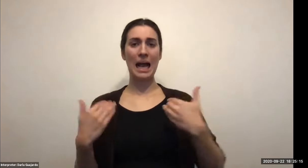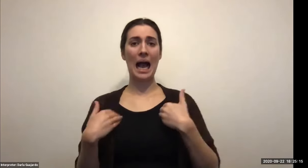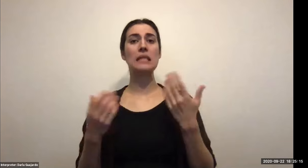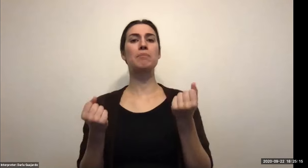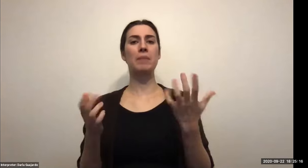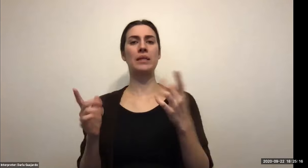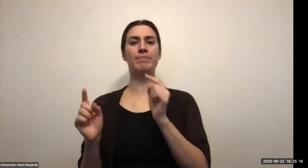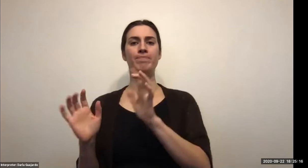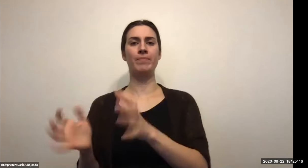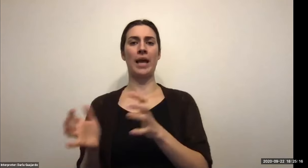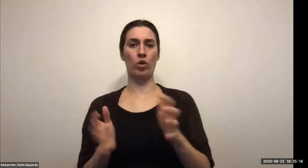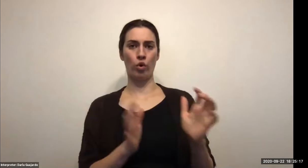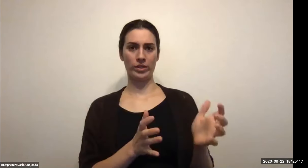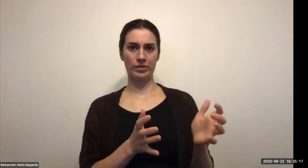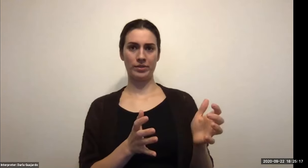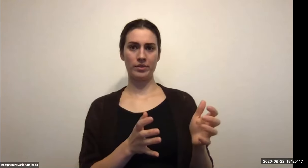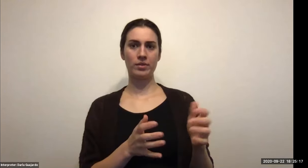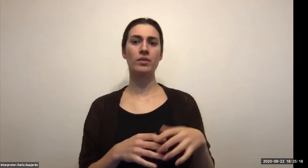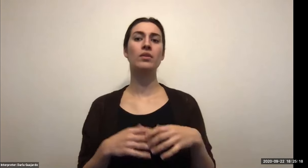Keith Wolling: And would you know that the second largest city in France, Italy on